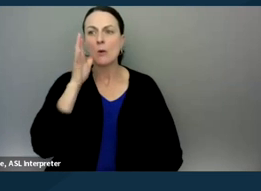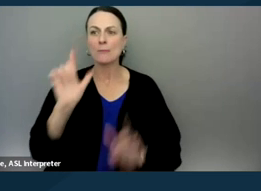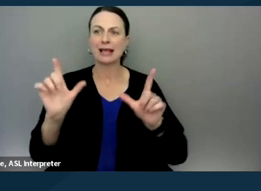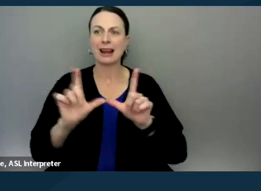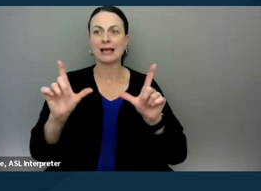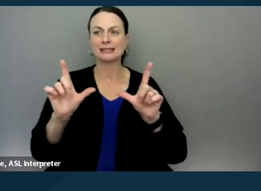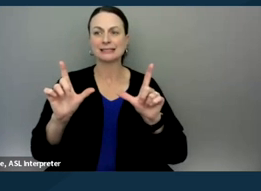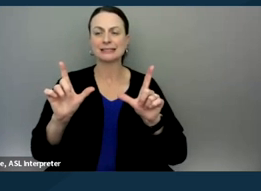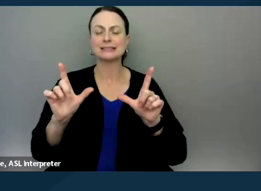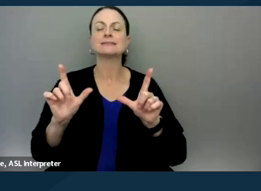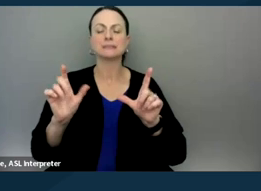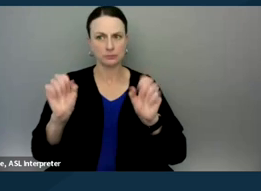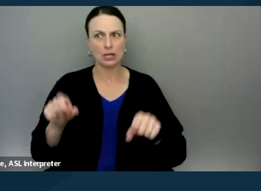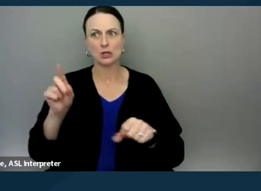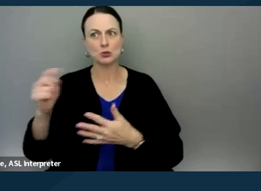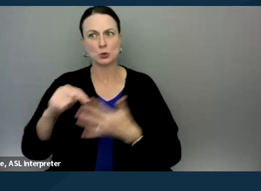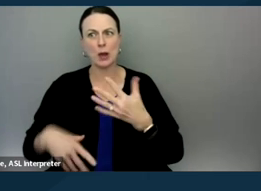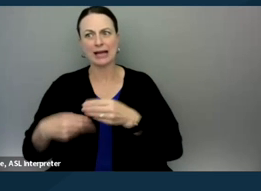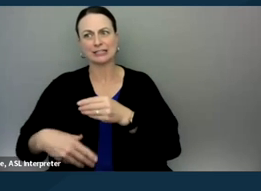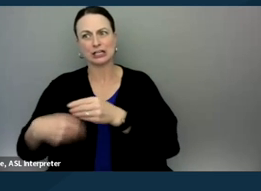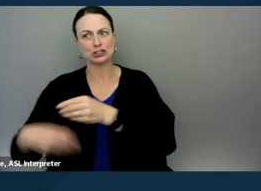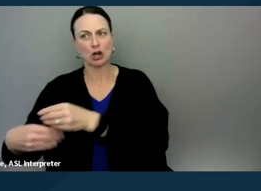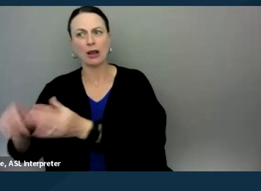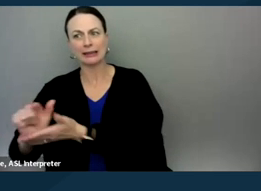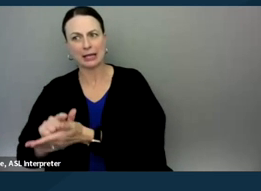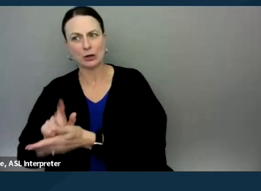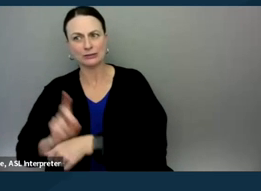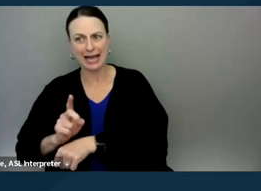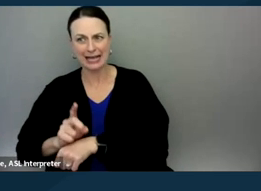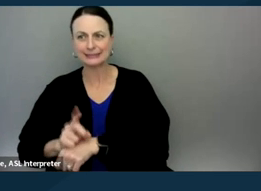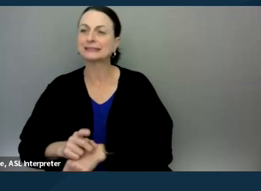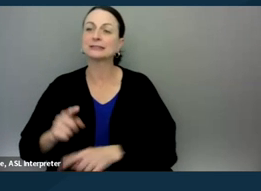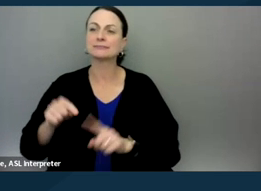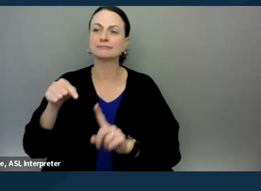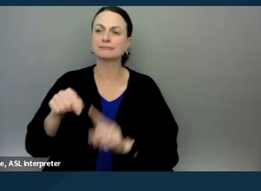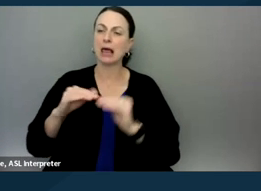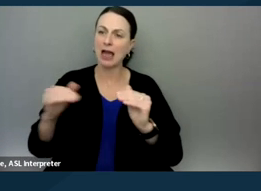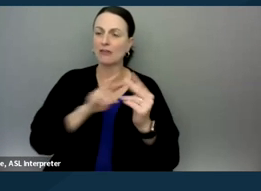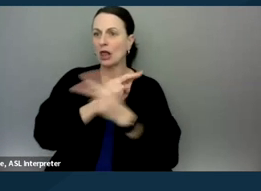as being able to do these additional legal tasks and have a certain level of supervision.